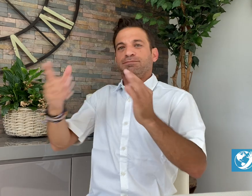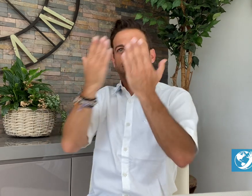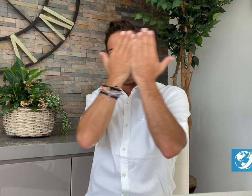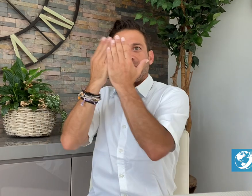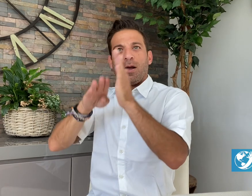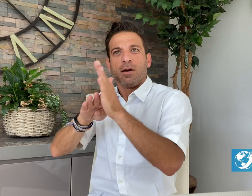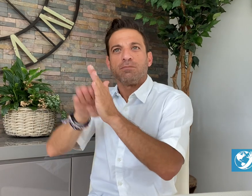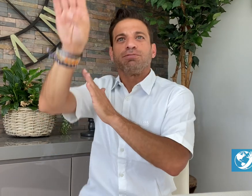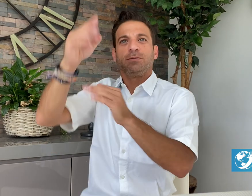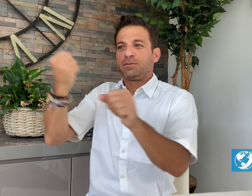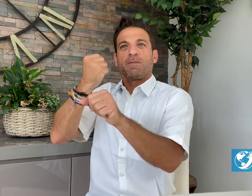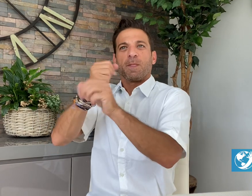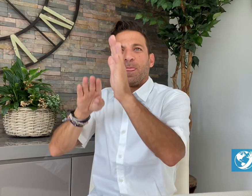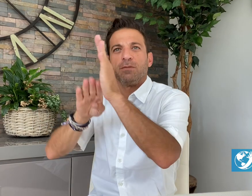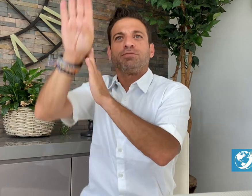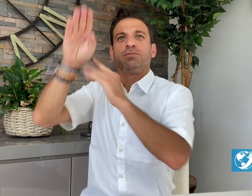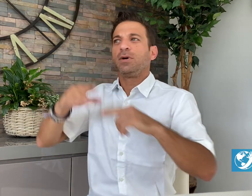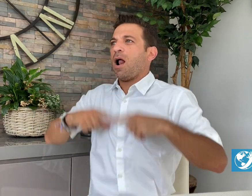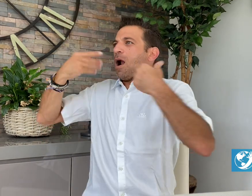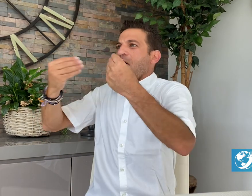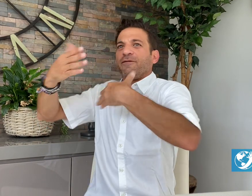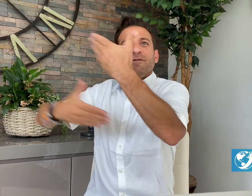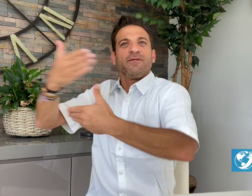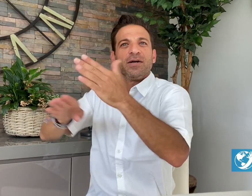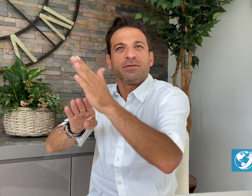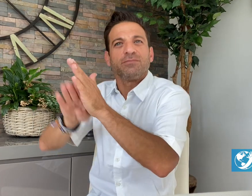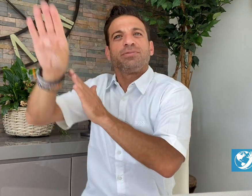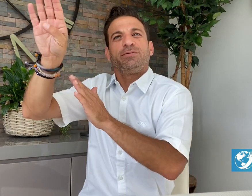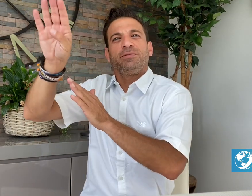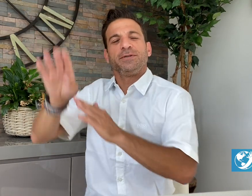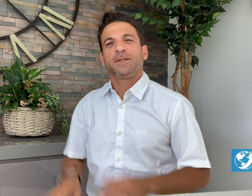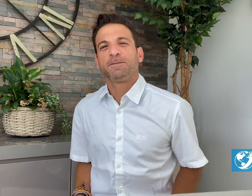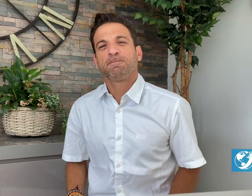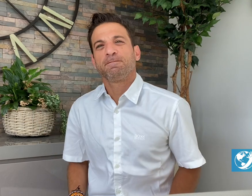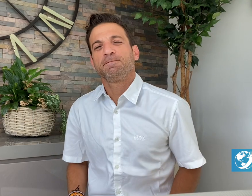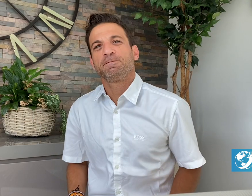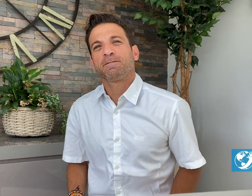opportunities for better education.